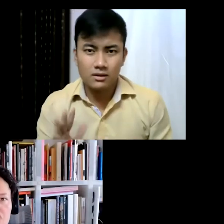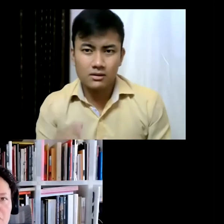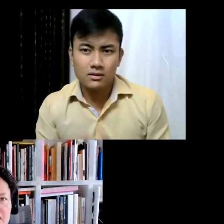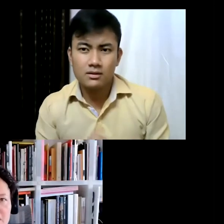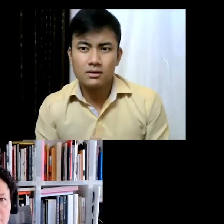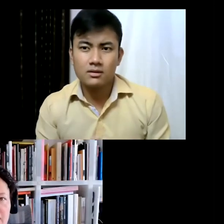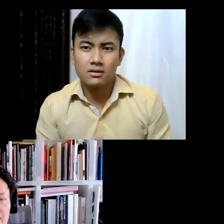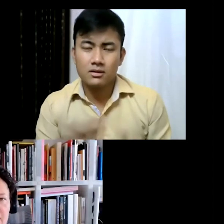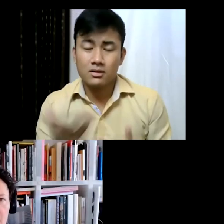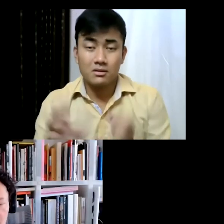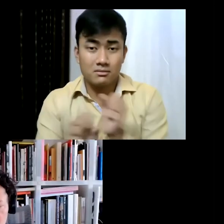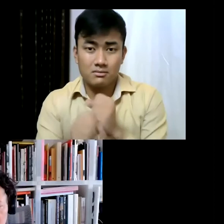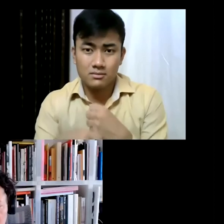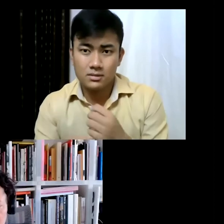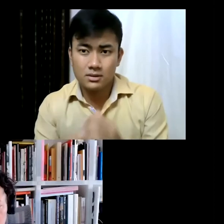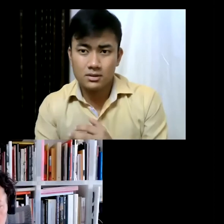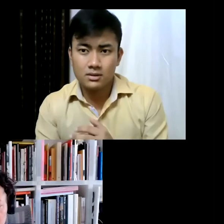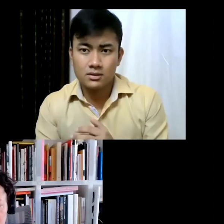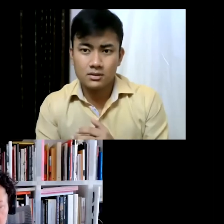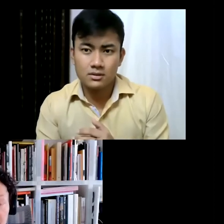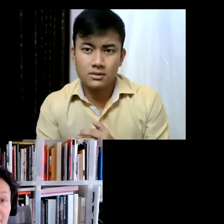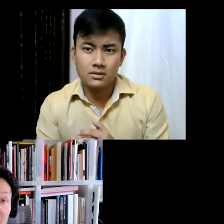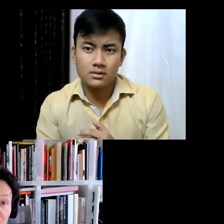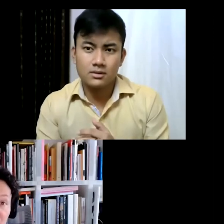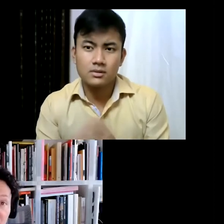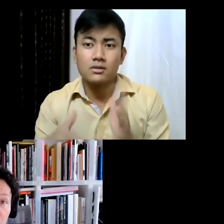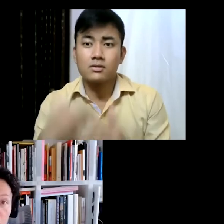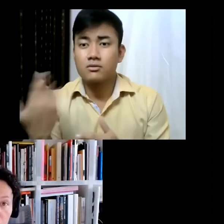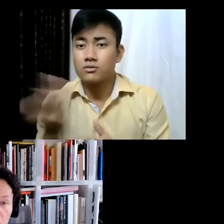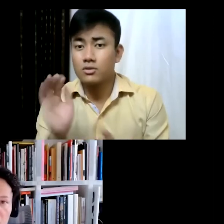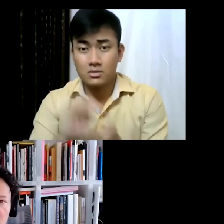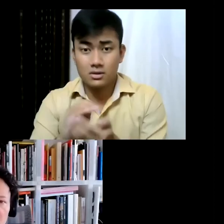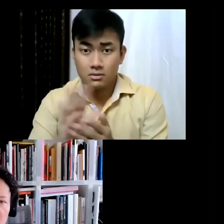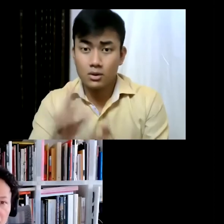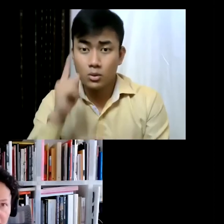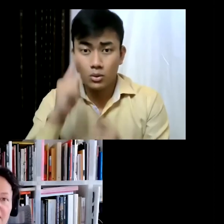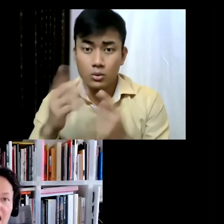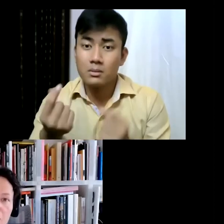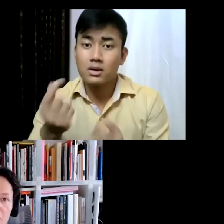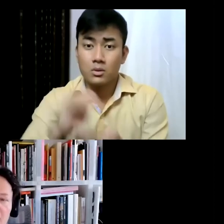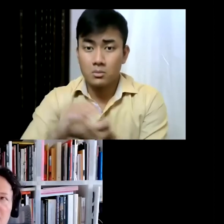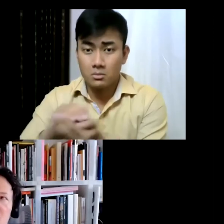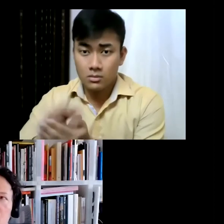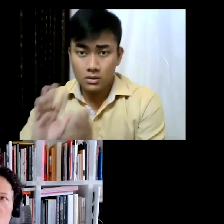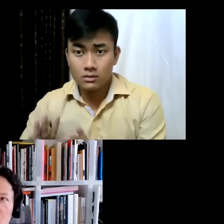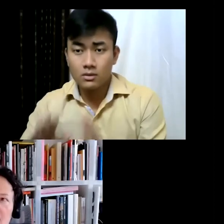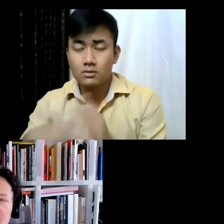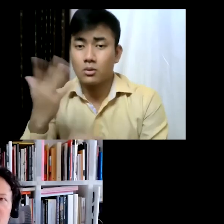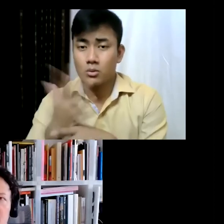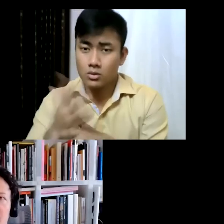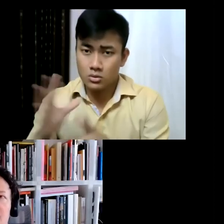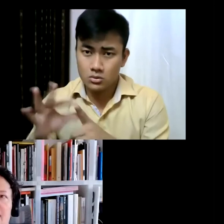which means we approach an artist and we give them the budget to create that work, and so it's really